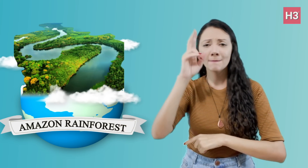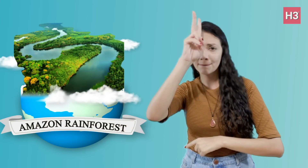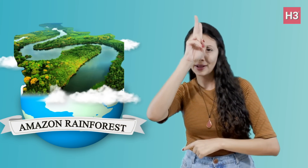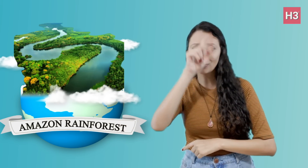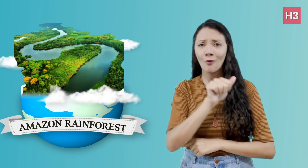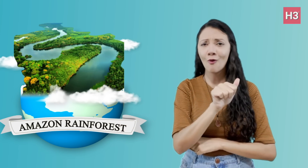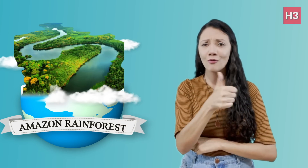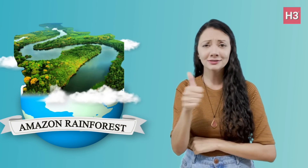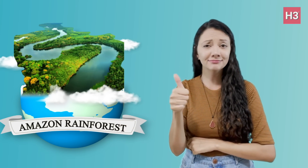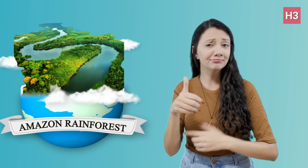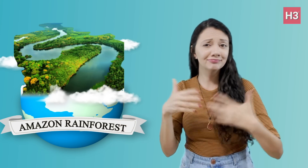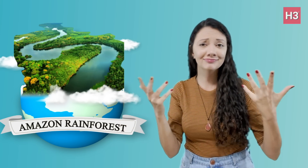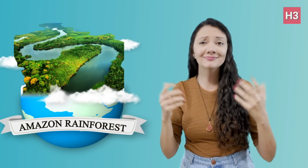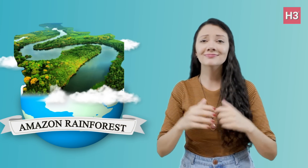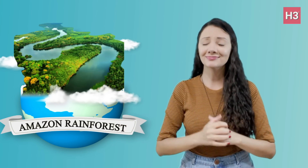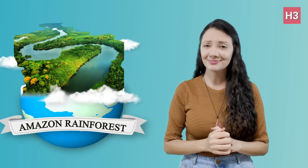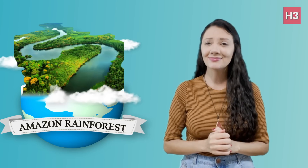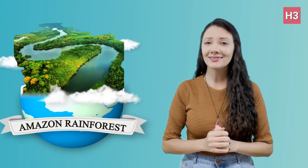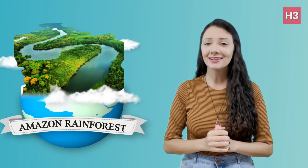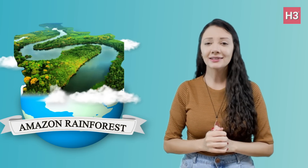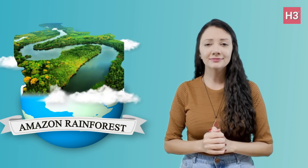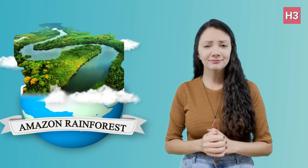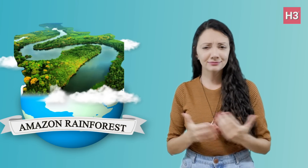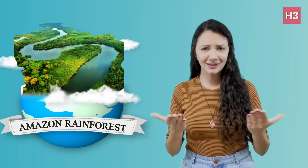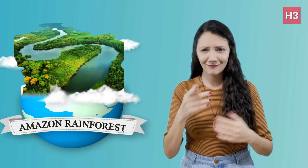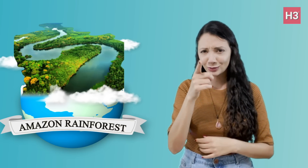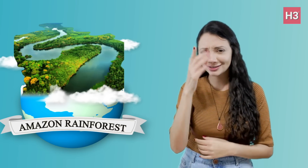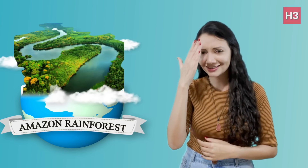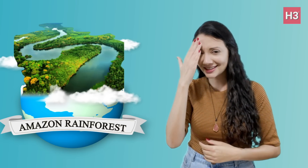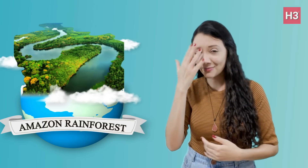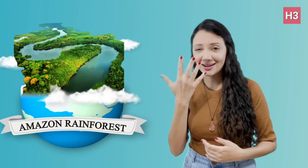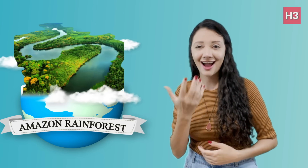and parts of Colombia, Peru and